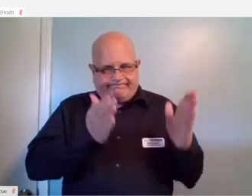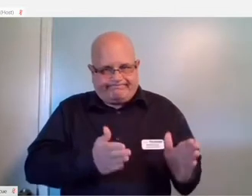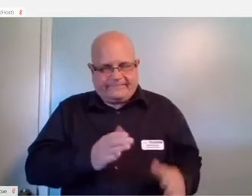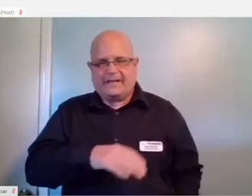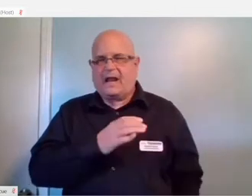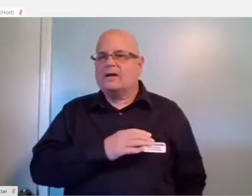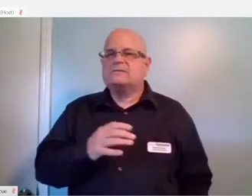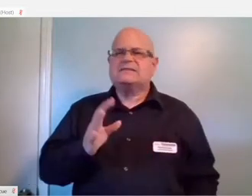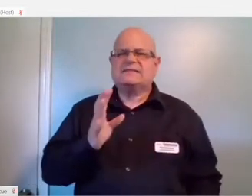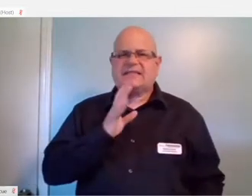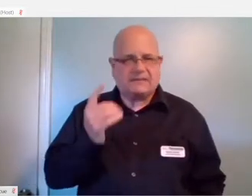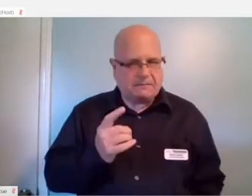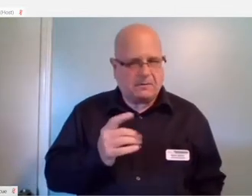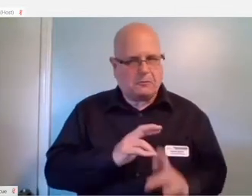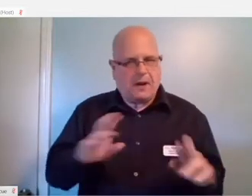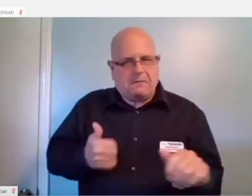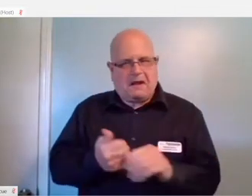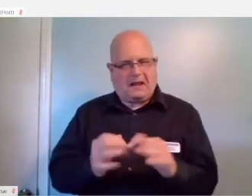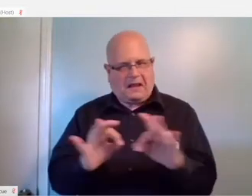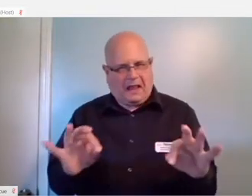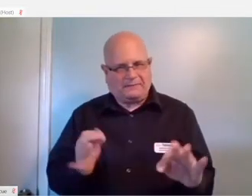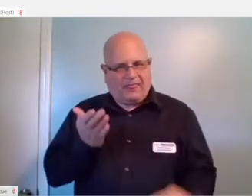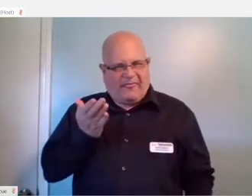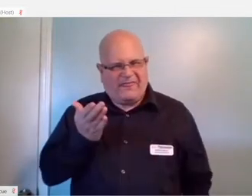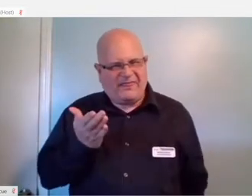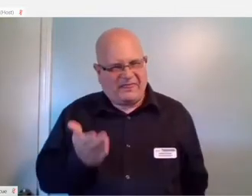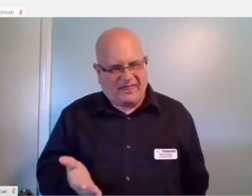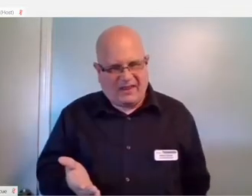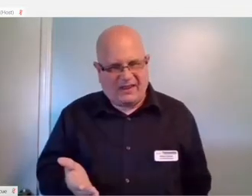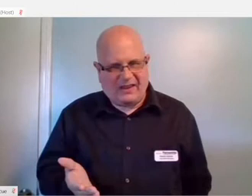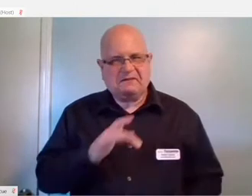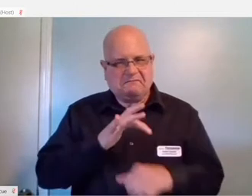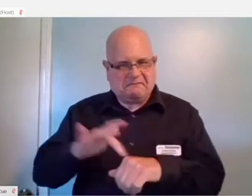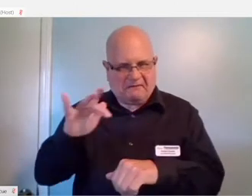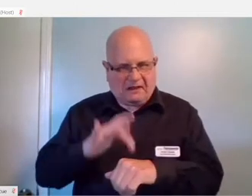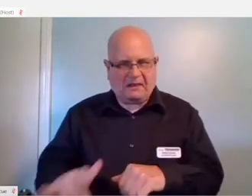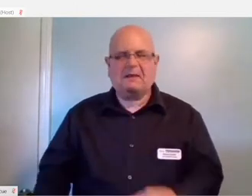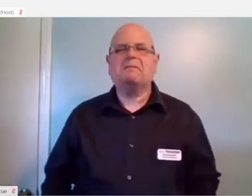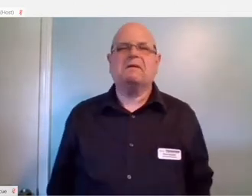now that closed captions or subtitles are an available option.